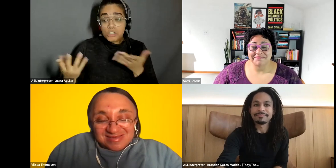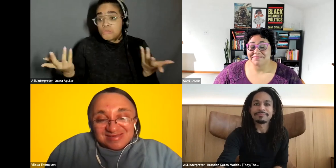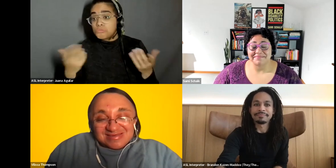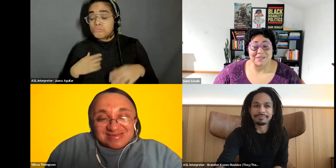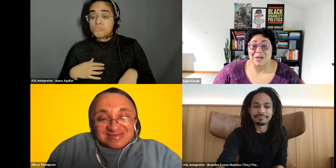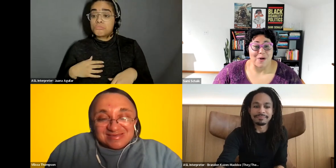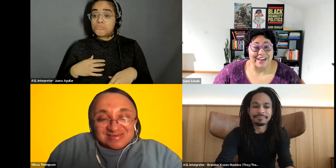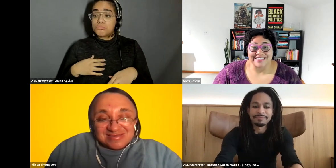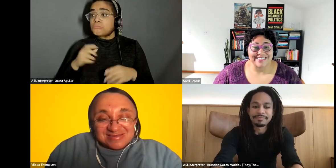Sami Schalk: I was like great